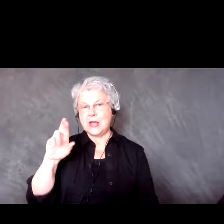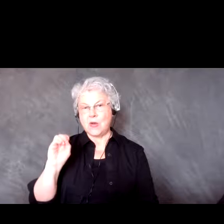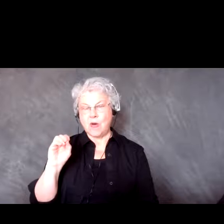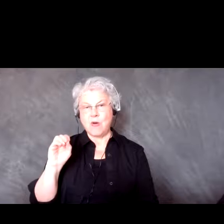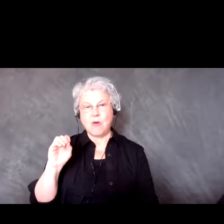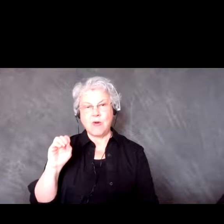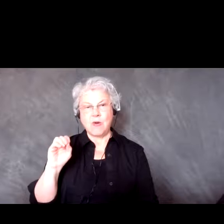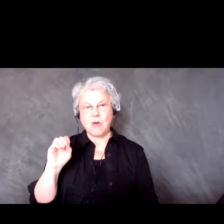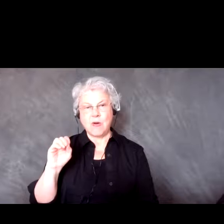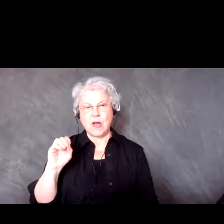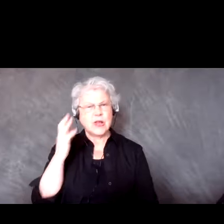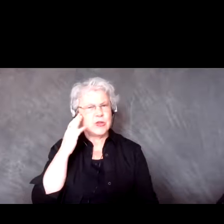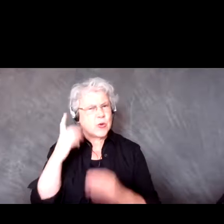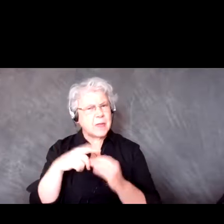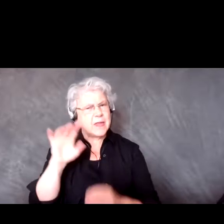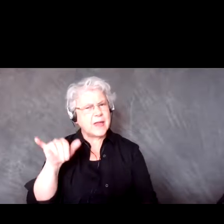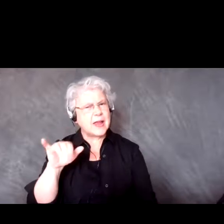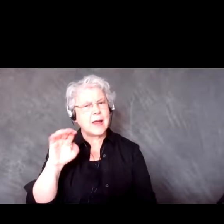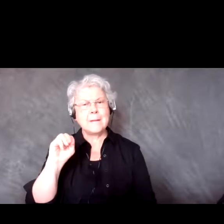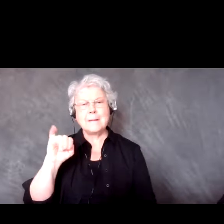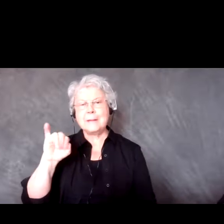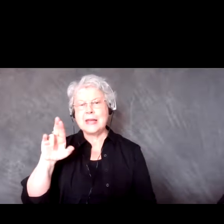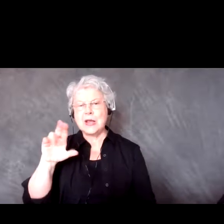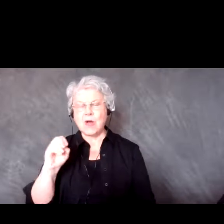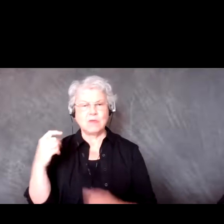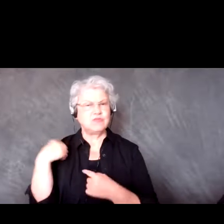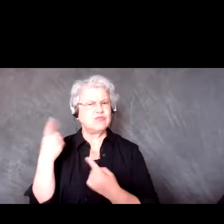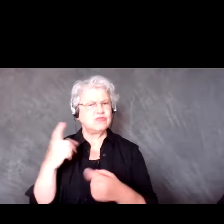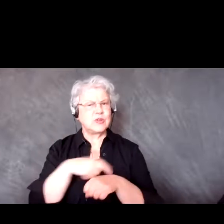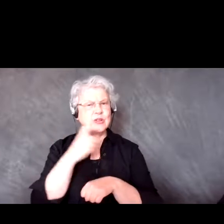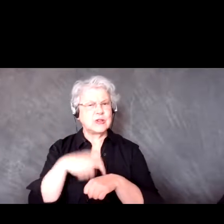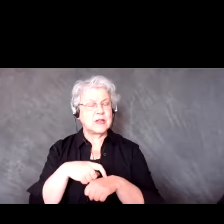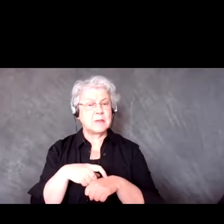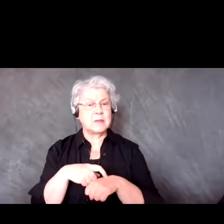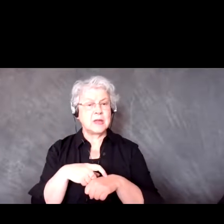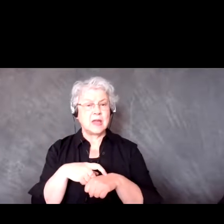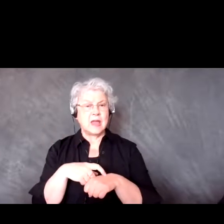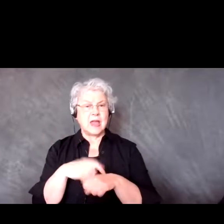Miro. It's been around for quite a while, it’s something that we use every now and then.